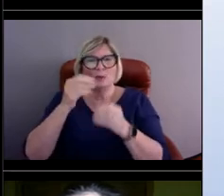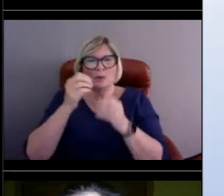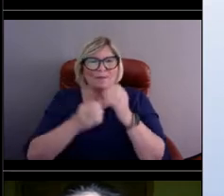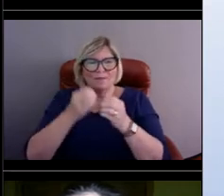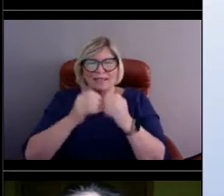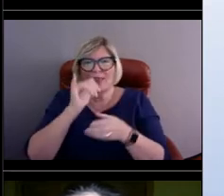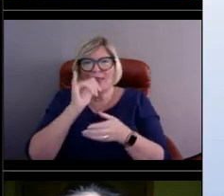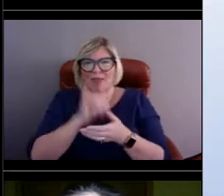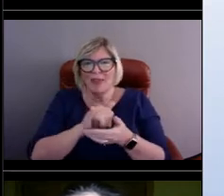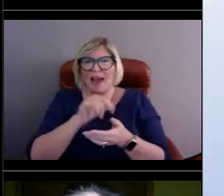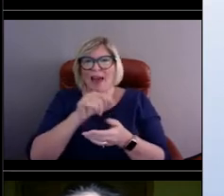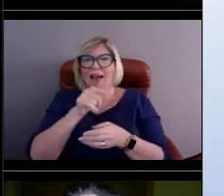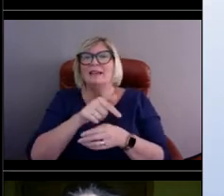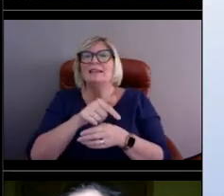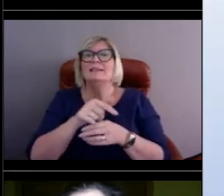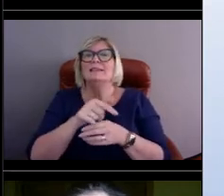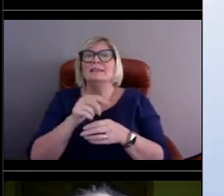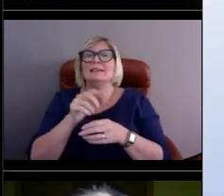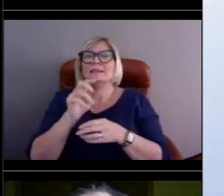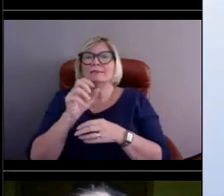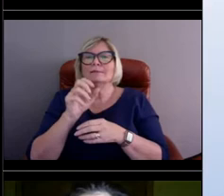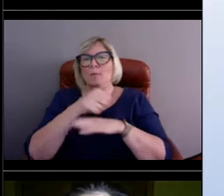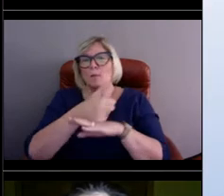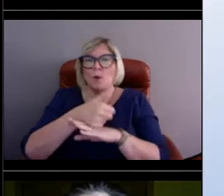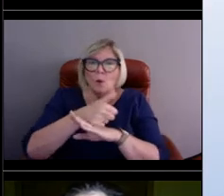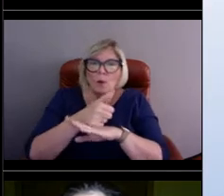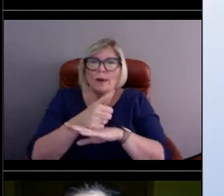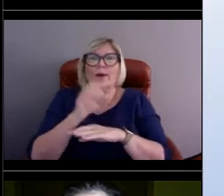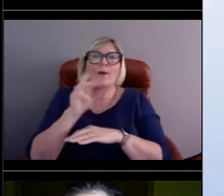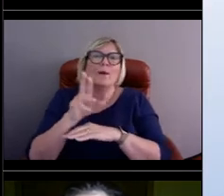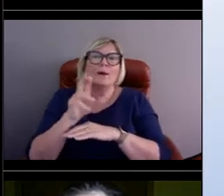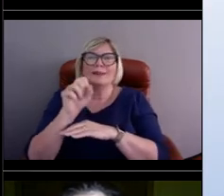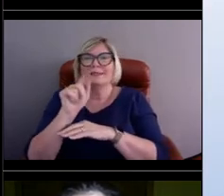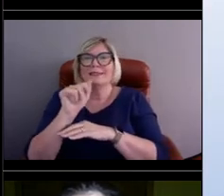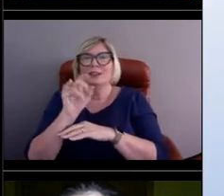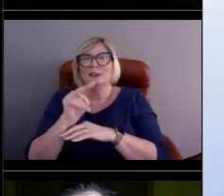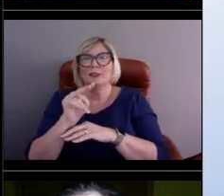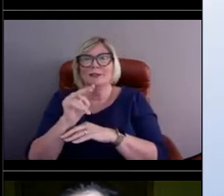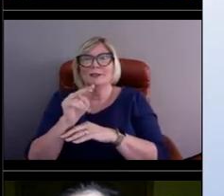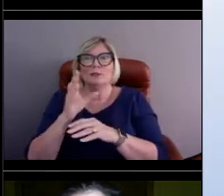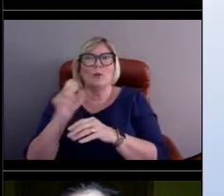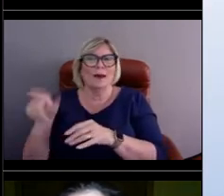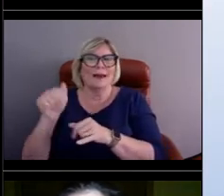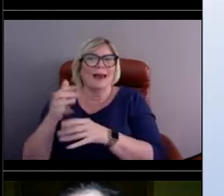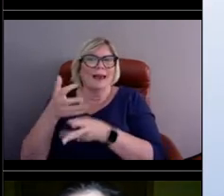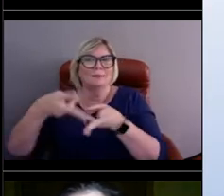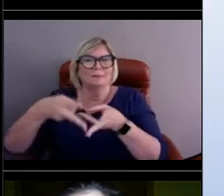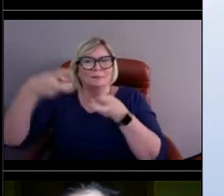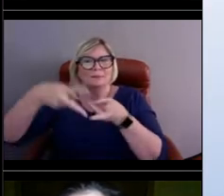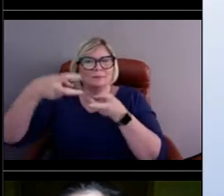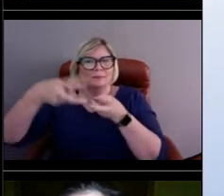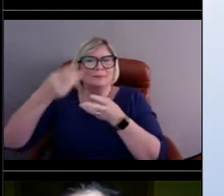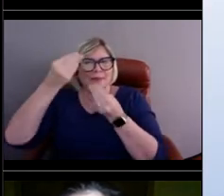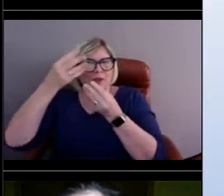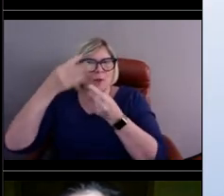and get them the information they want. That's a great answer. Dawn? Yeah, I think my favorite part